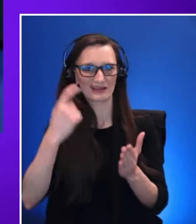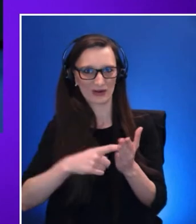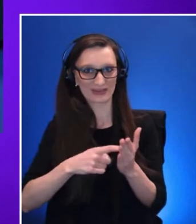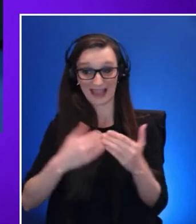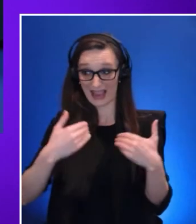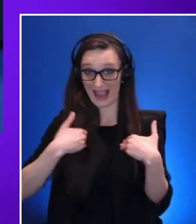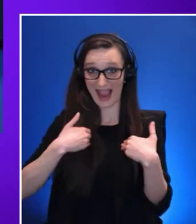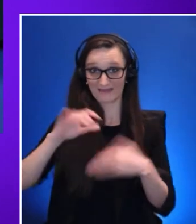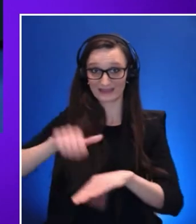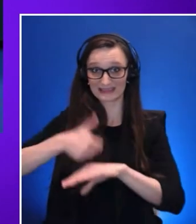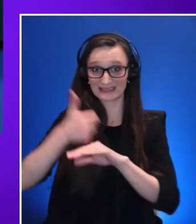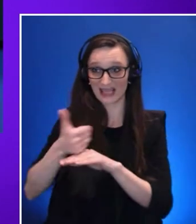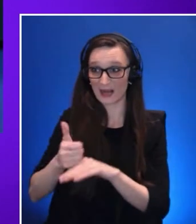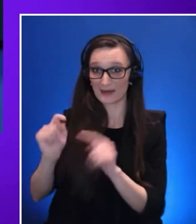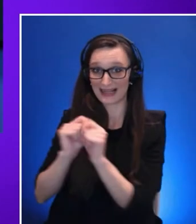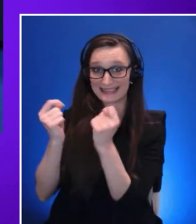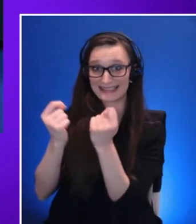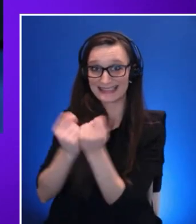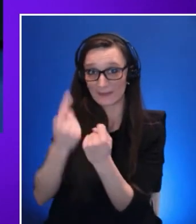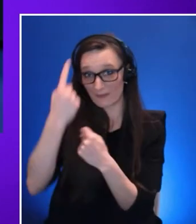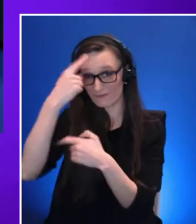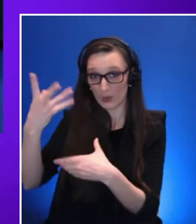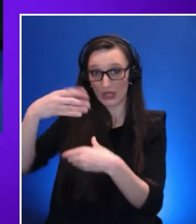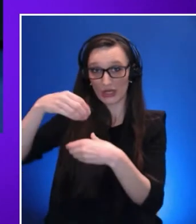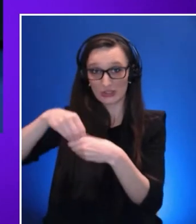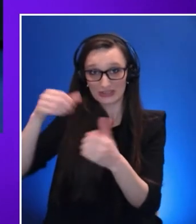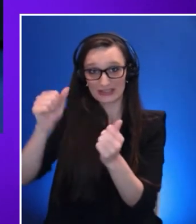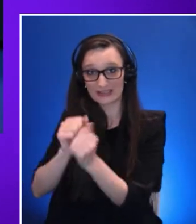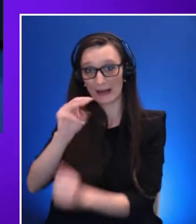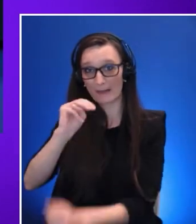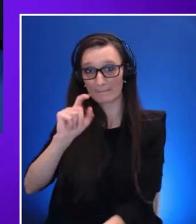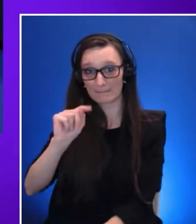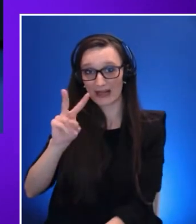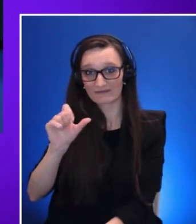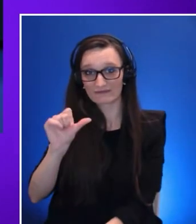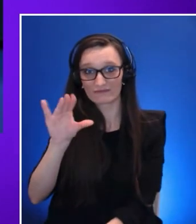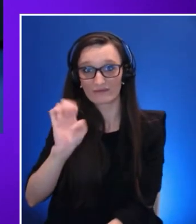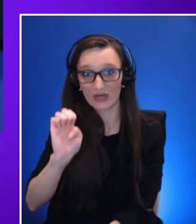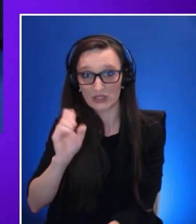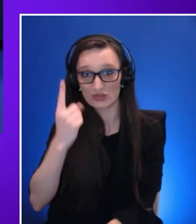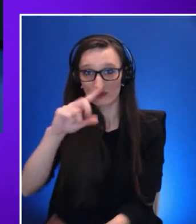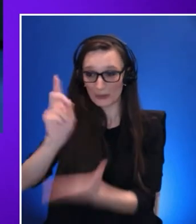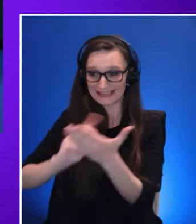enterprise matters product to design employee experiences develop to be developed here